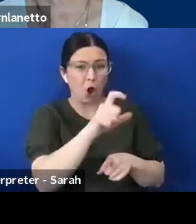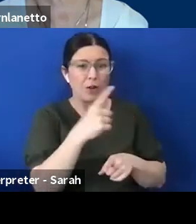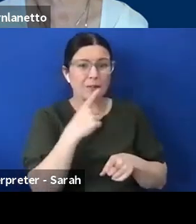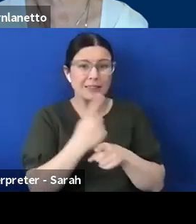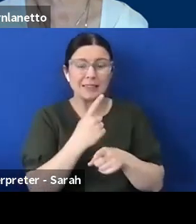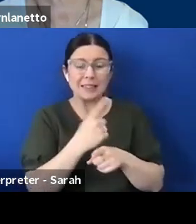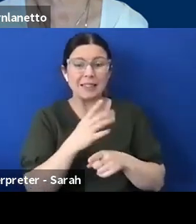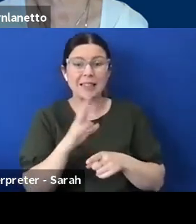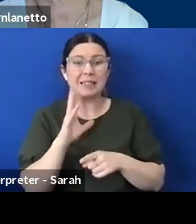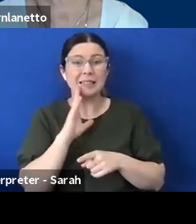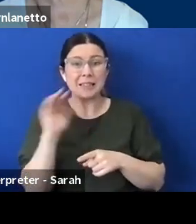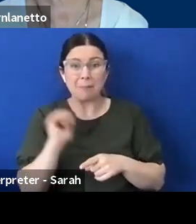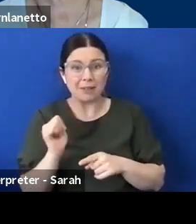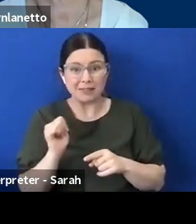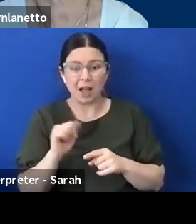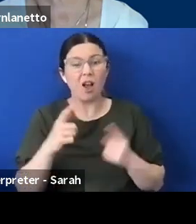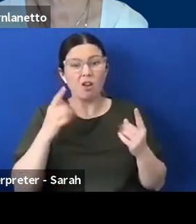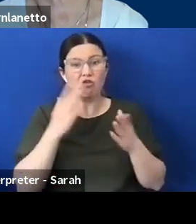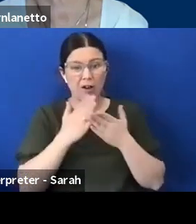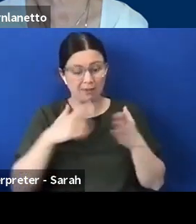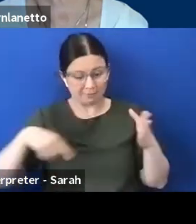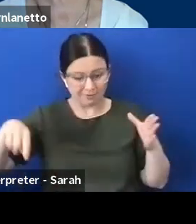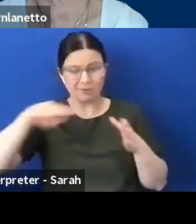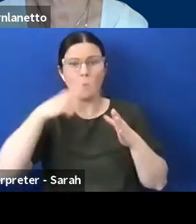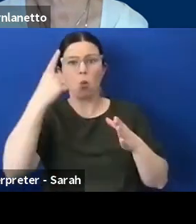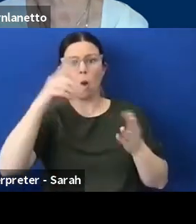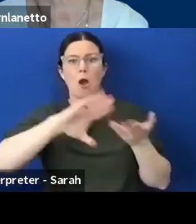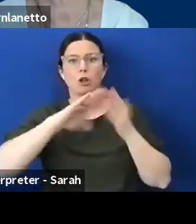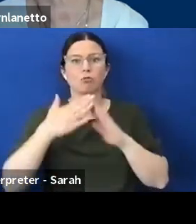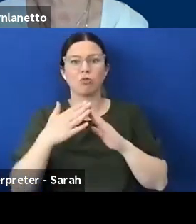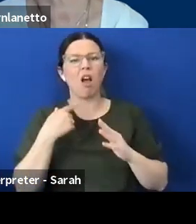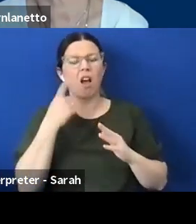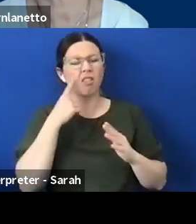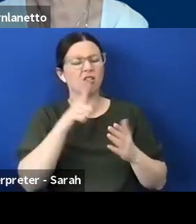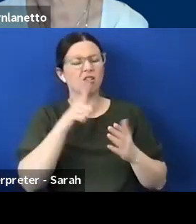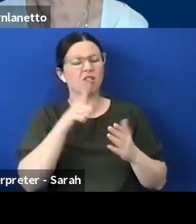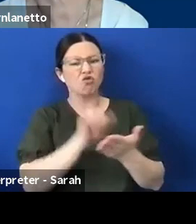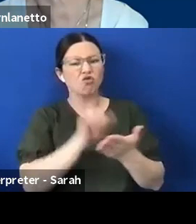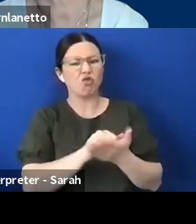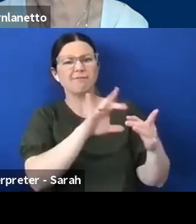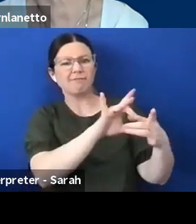one community and i think that resonates very nicely with with the whole concept of shared